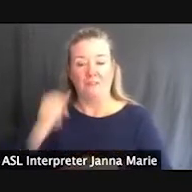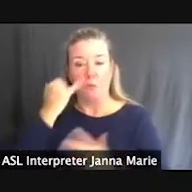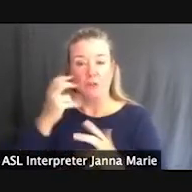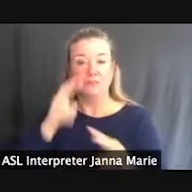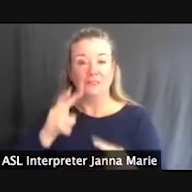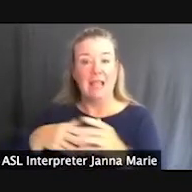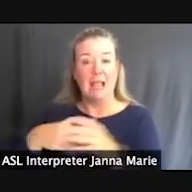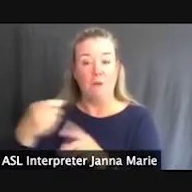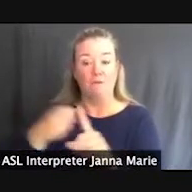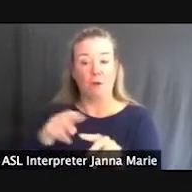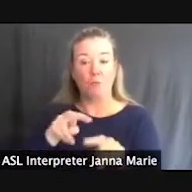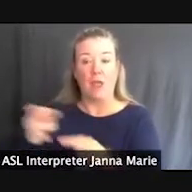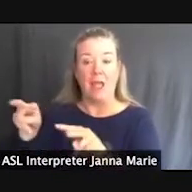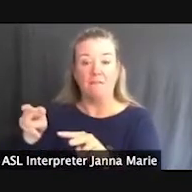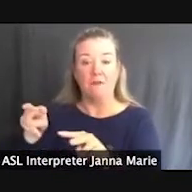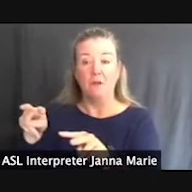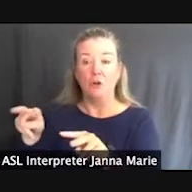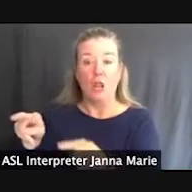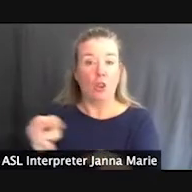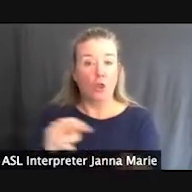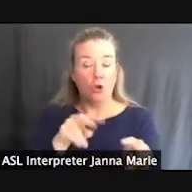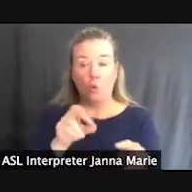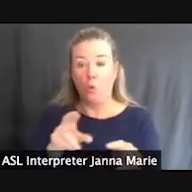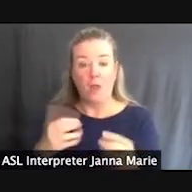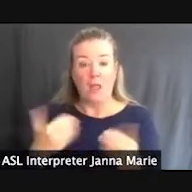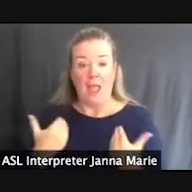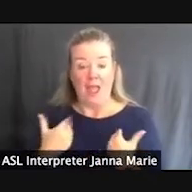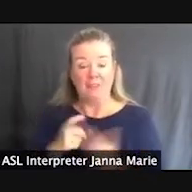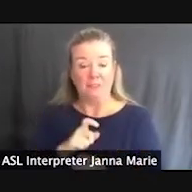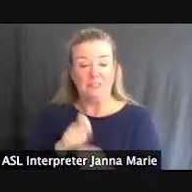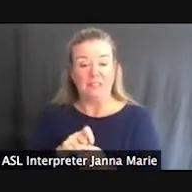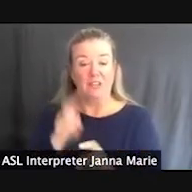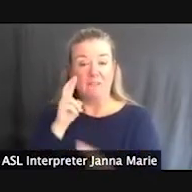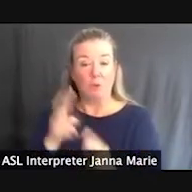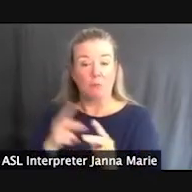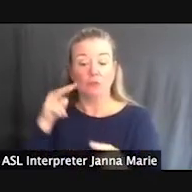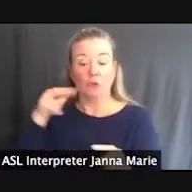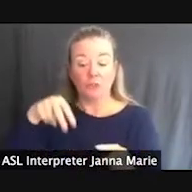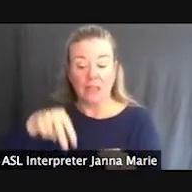springs or there's even a viewing opportunity to look down in, in the middle and be able